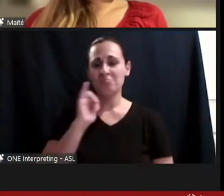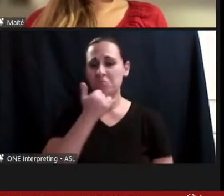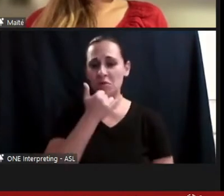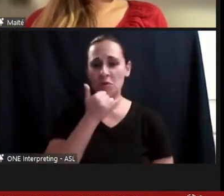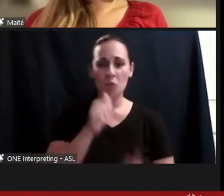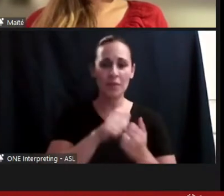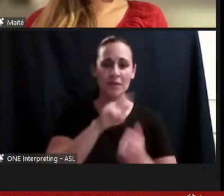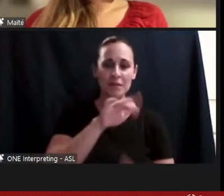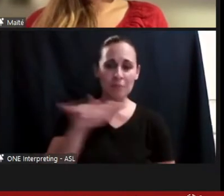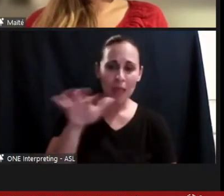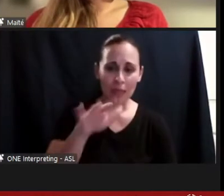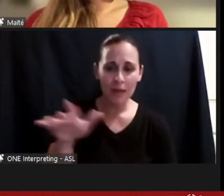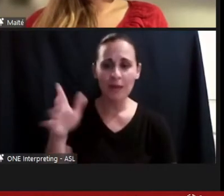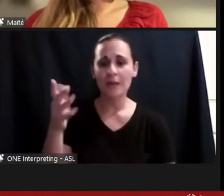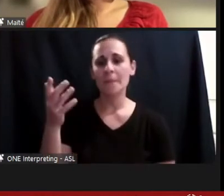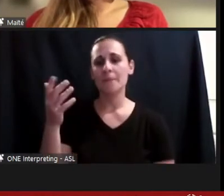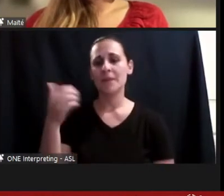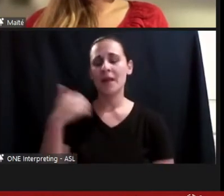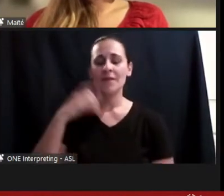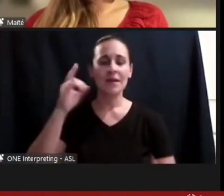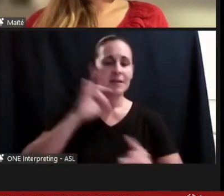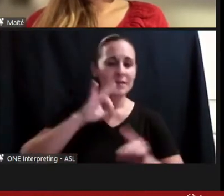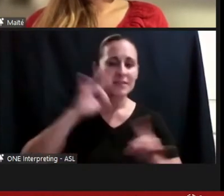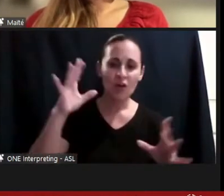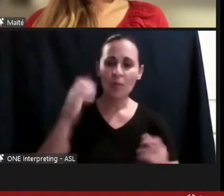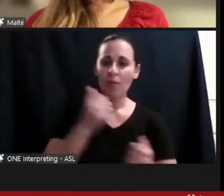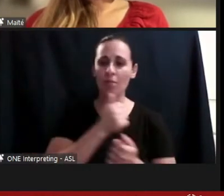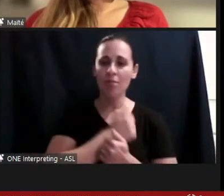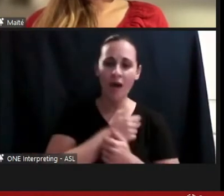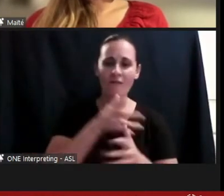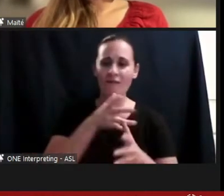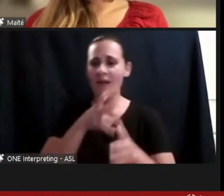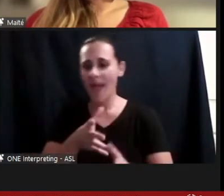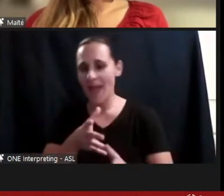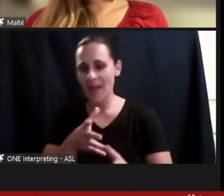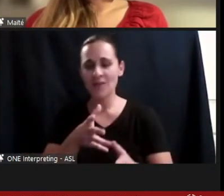I have a horrible love-hate relationship with the English language and the fact